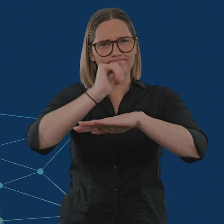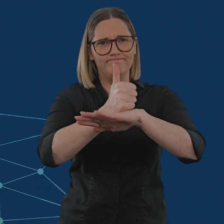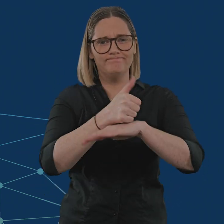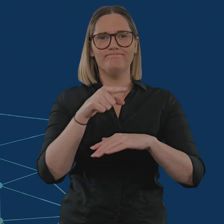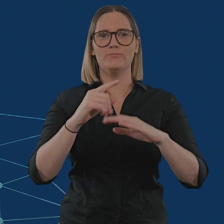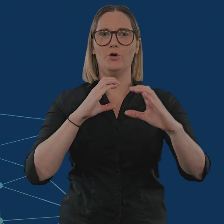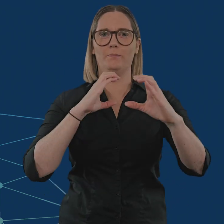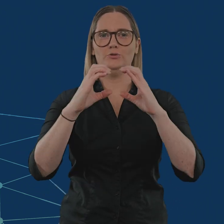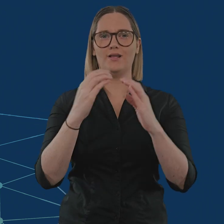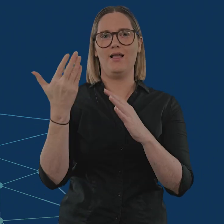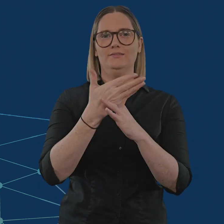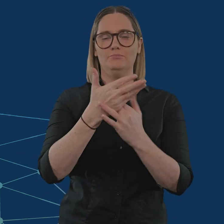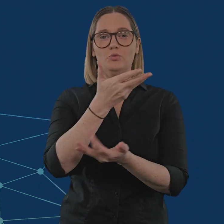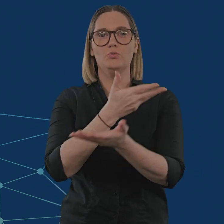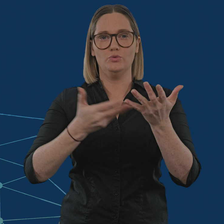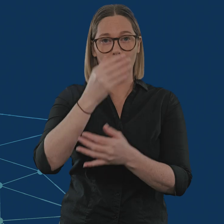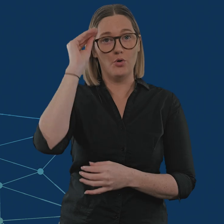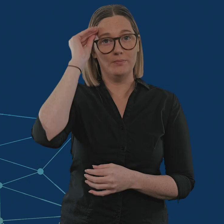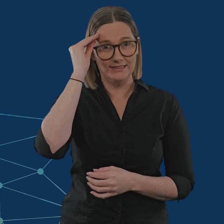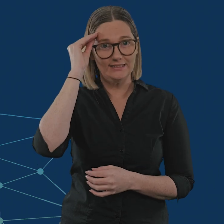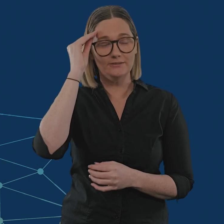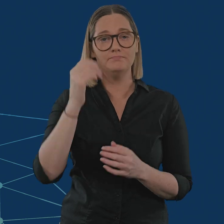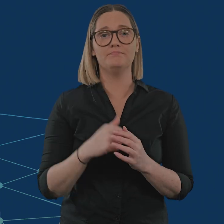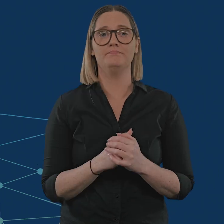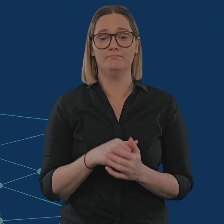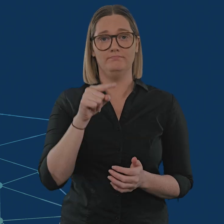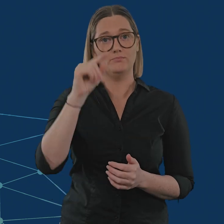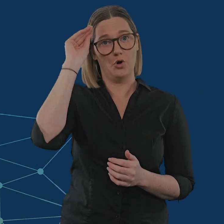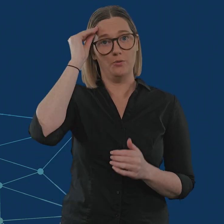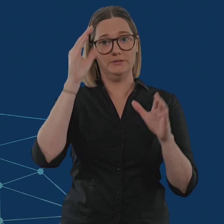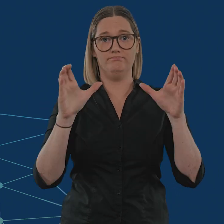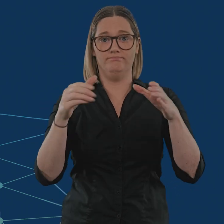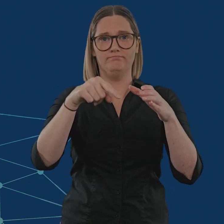and the Arts to establish a Communications Accessibility Consultative Committee,